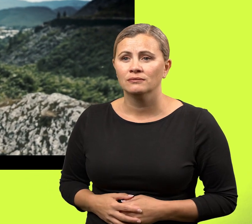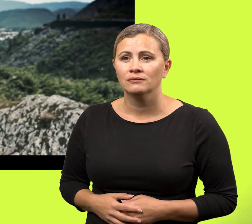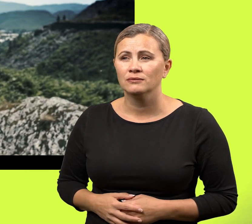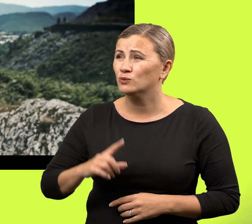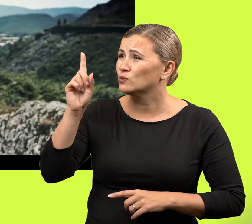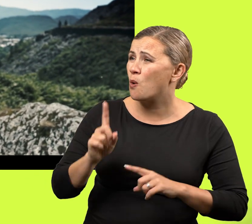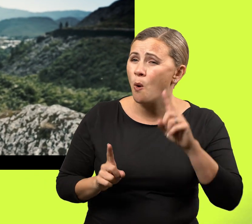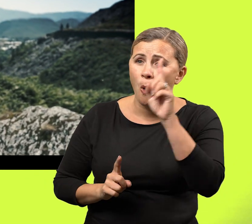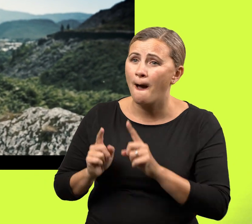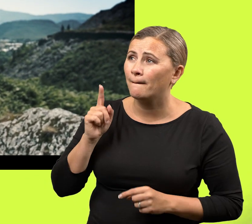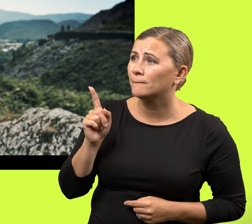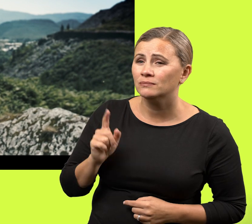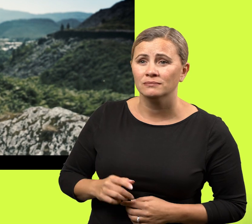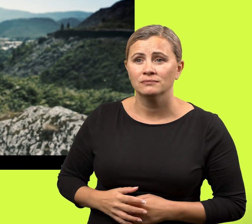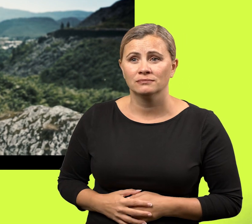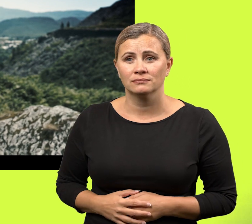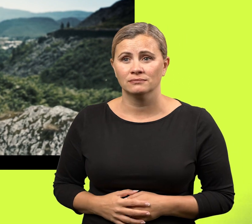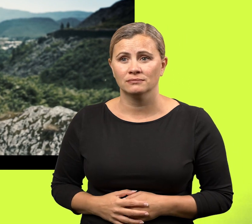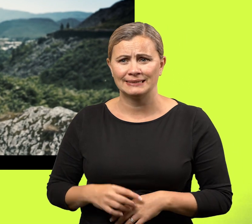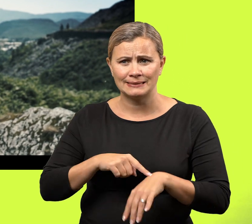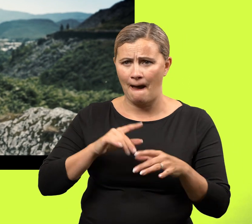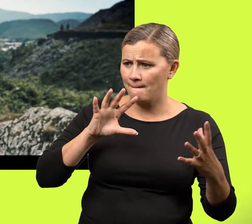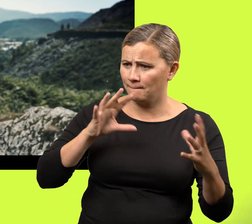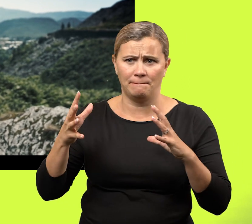The storm. Time cracks.